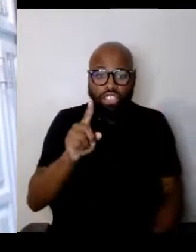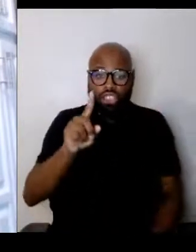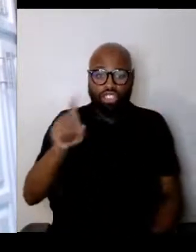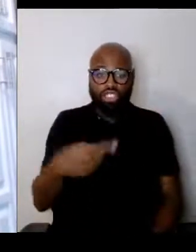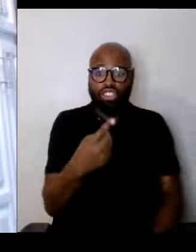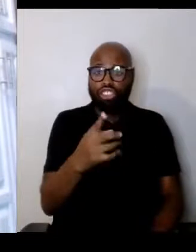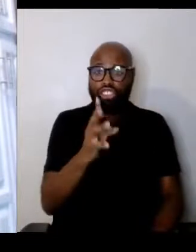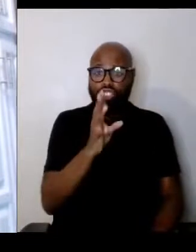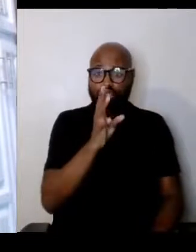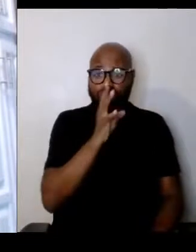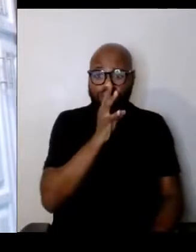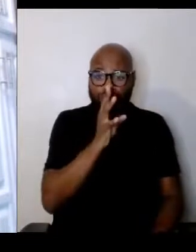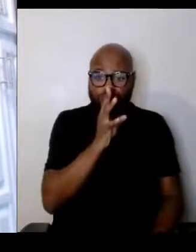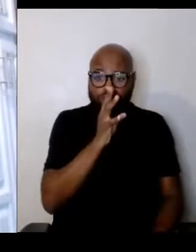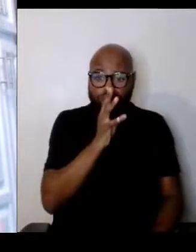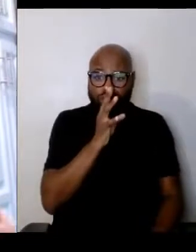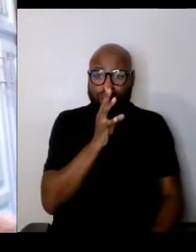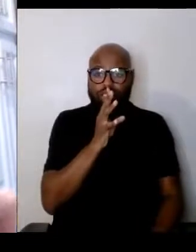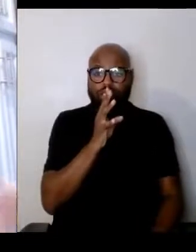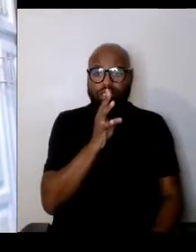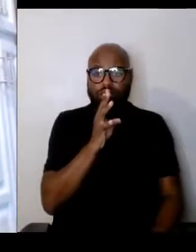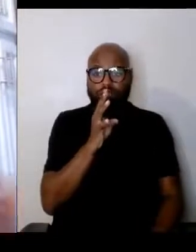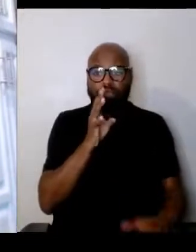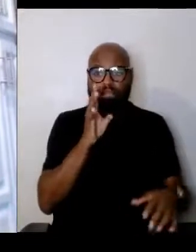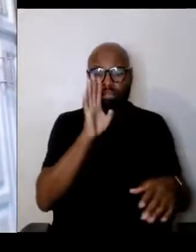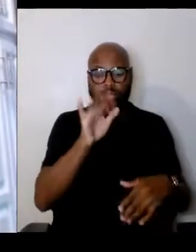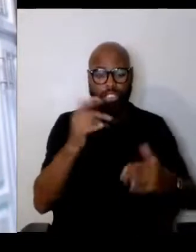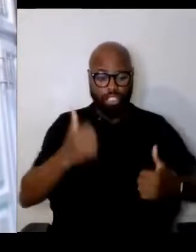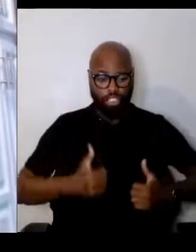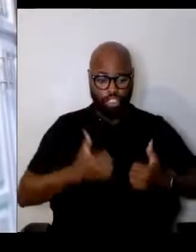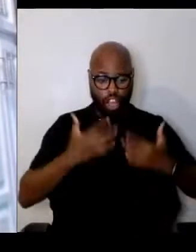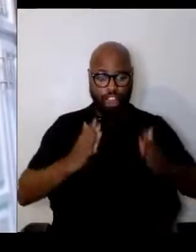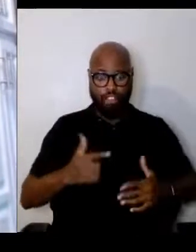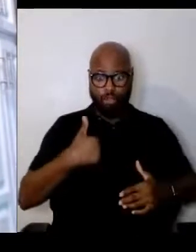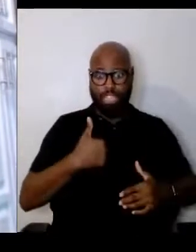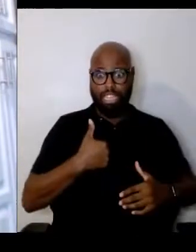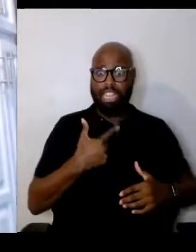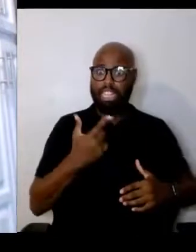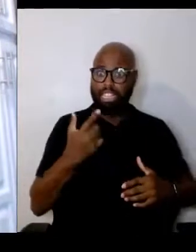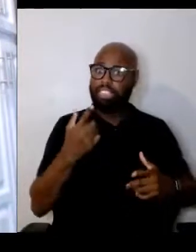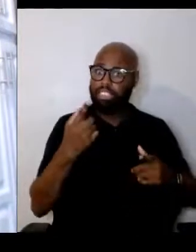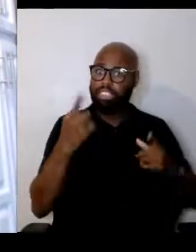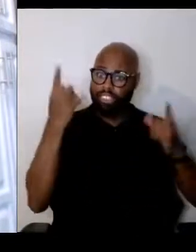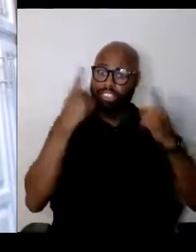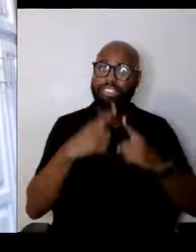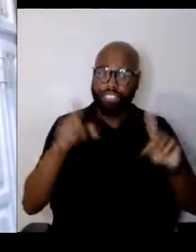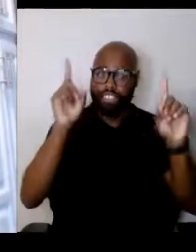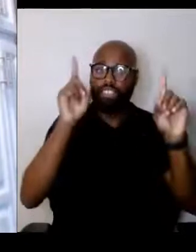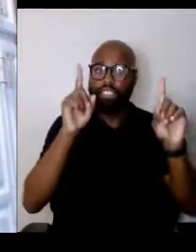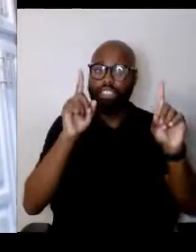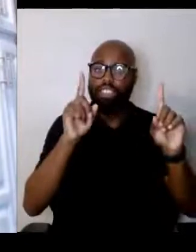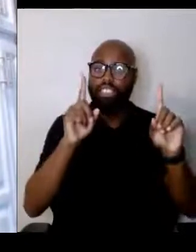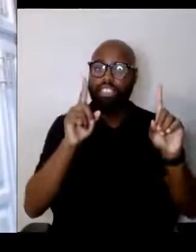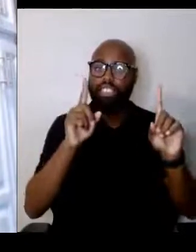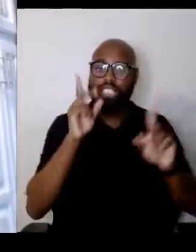by a survivor, I find is effective because people connect emotionally.